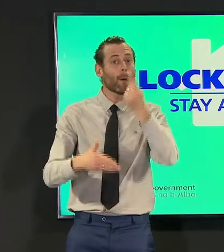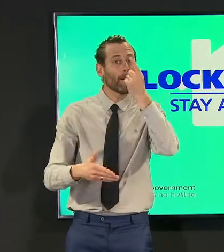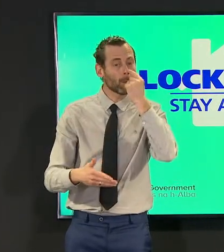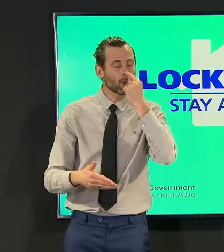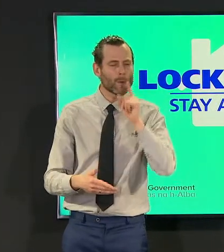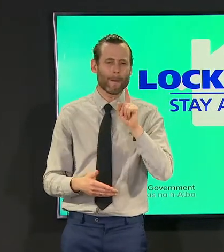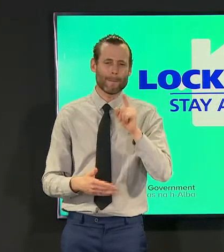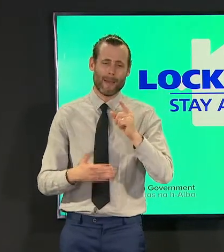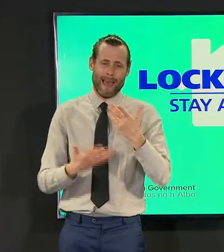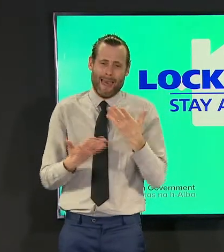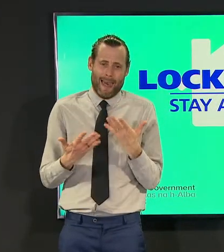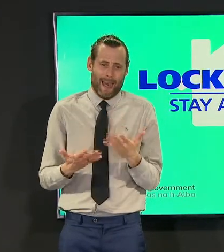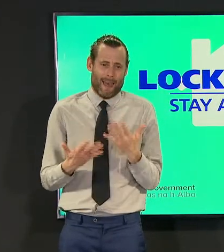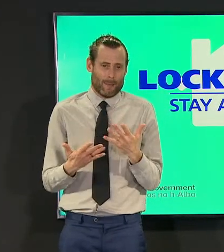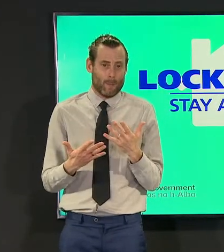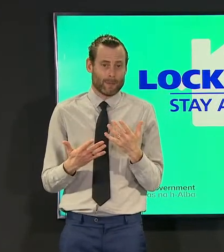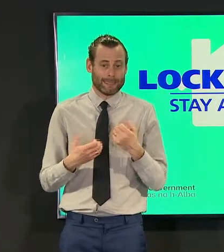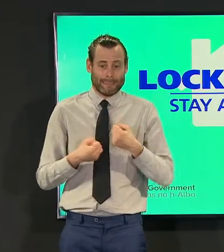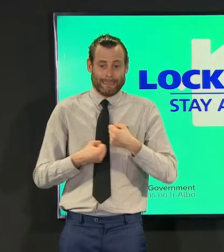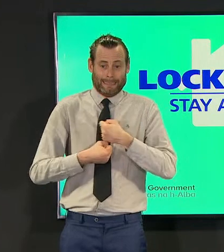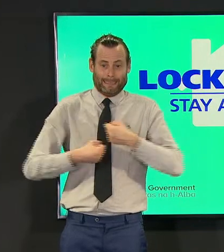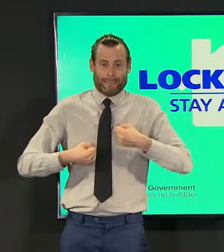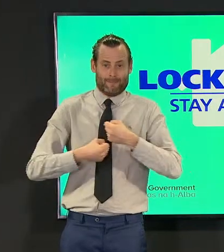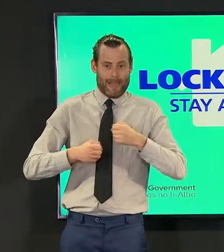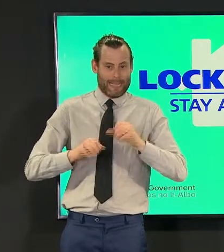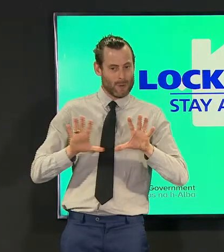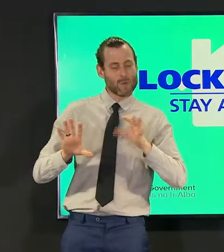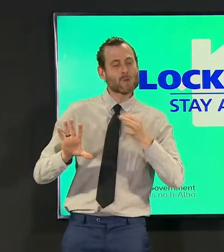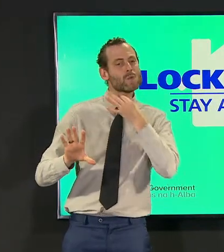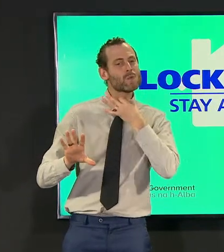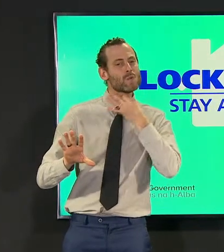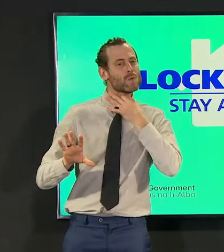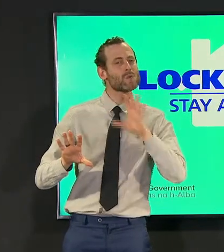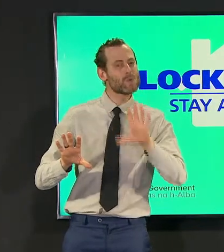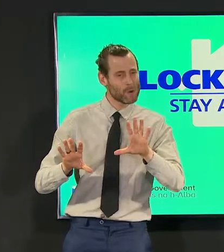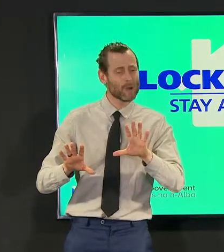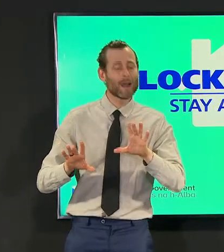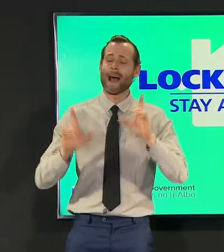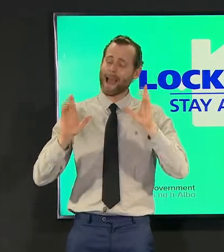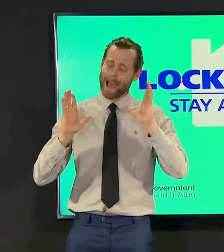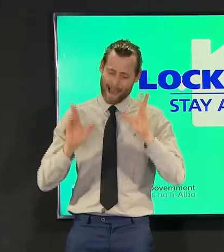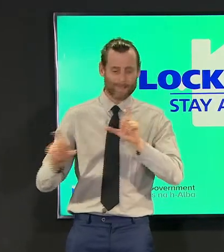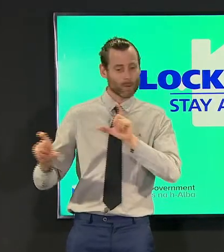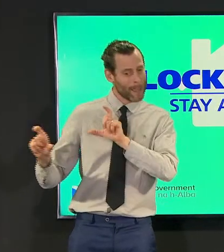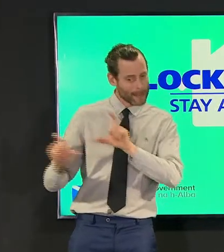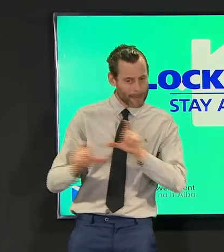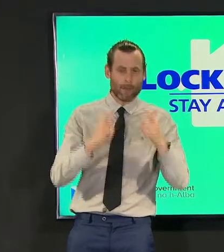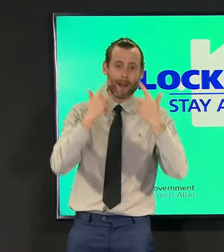is really limited in terms of how well we have brought we have together brought cases down